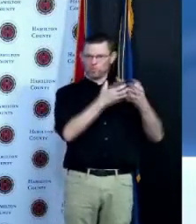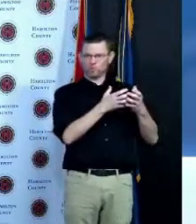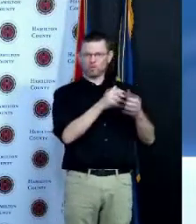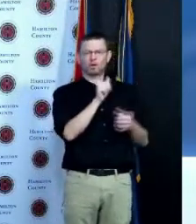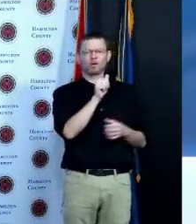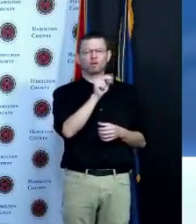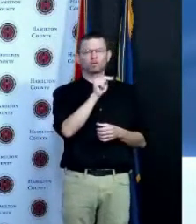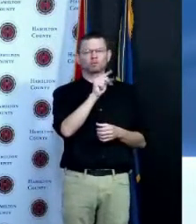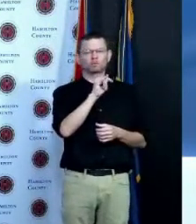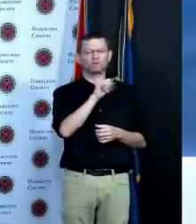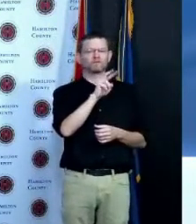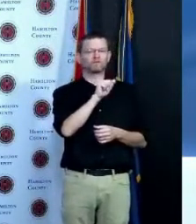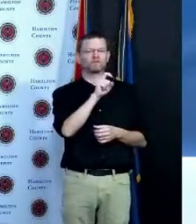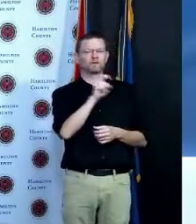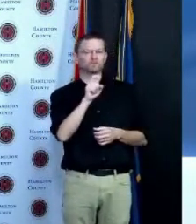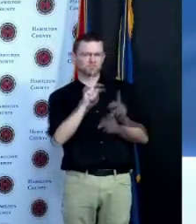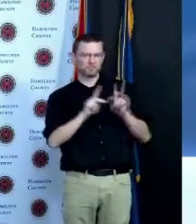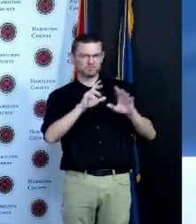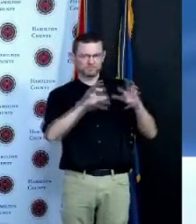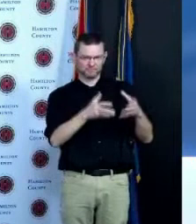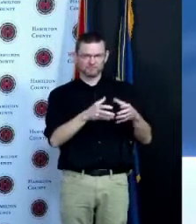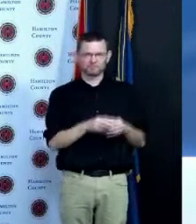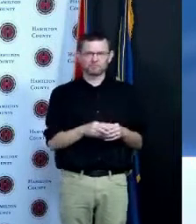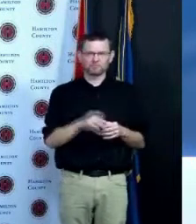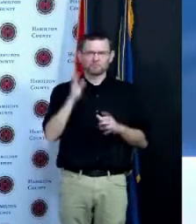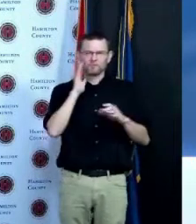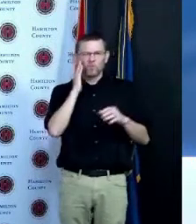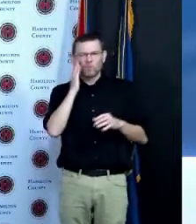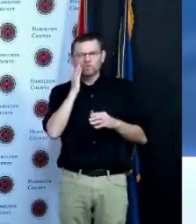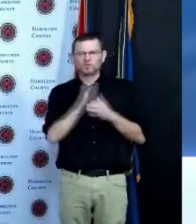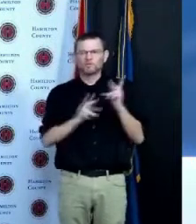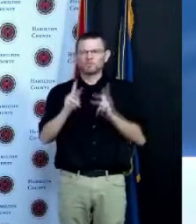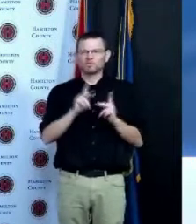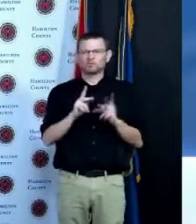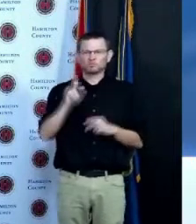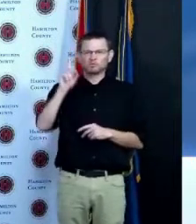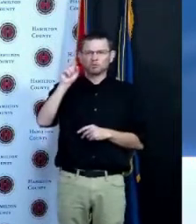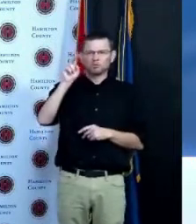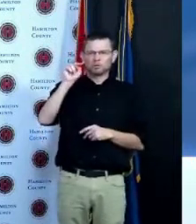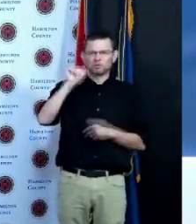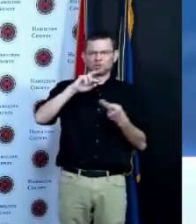that somehow the DNA the messenger RNA is being manipulated and somehow that'll be turned on at